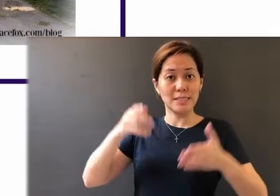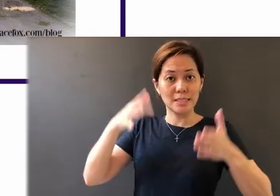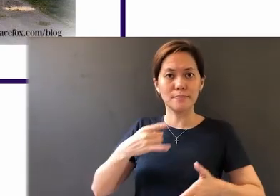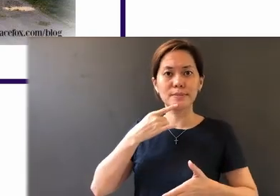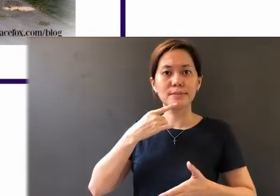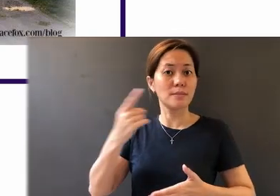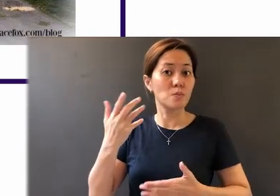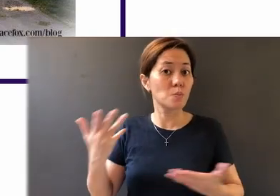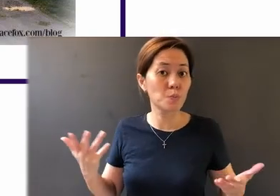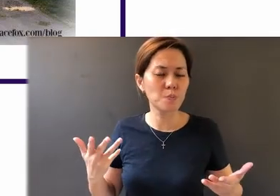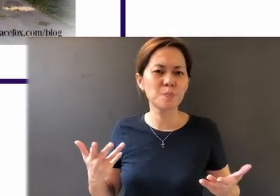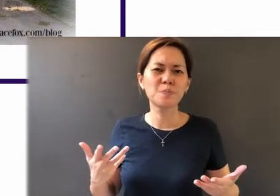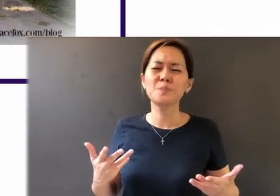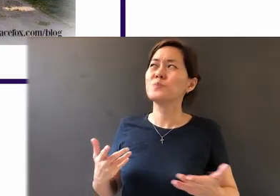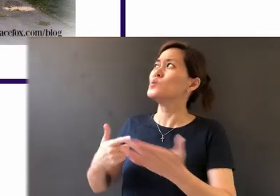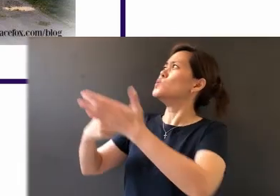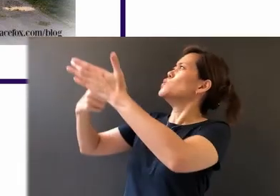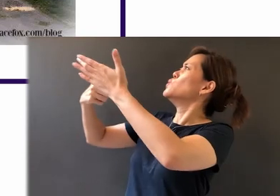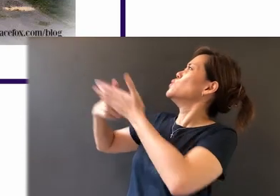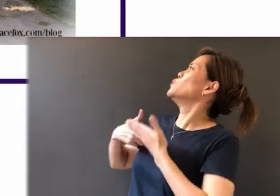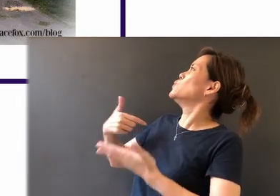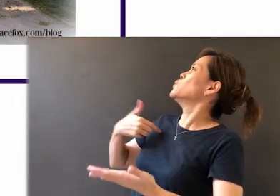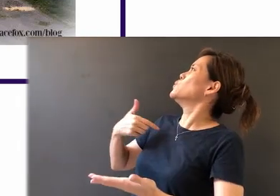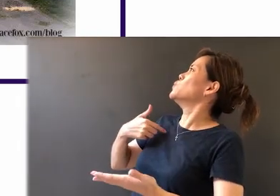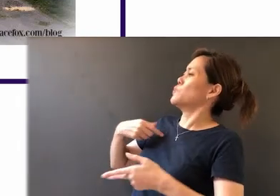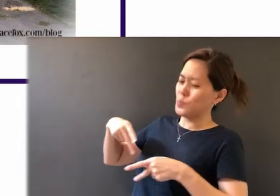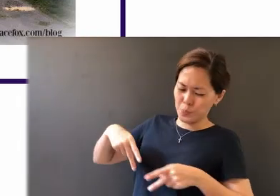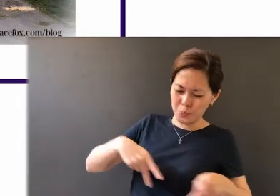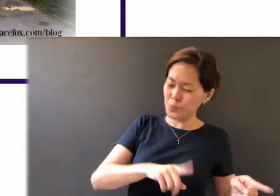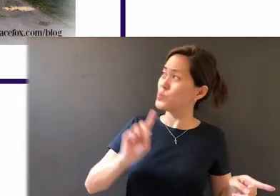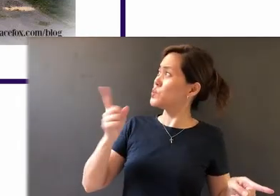his trial: "Show me the path where I should walk,